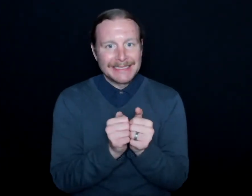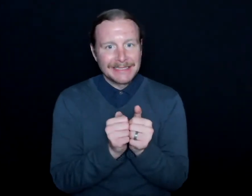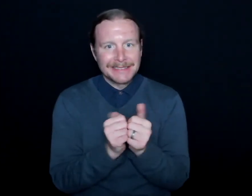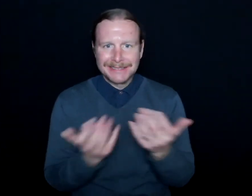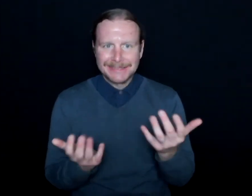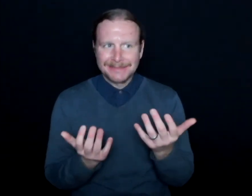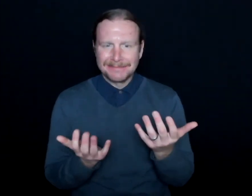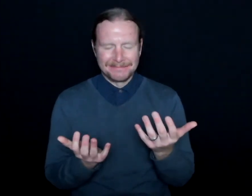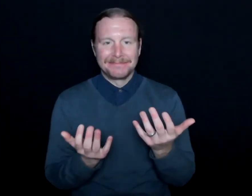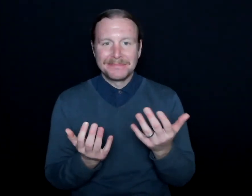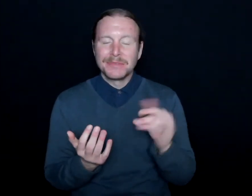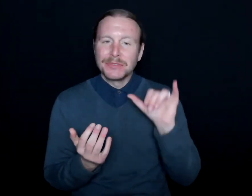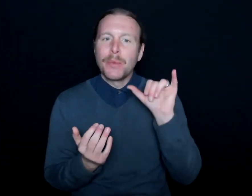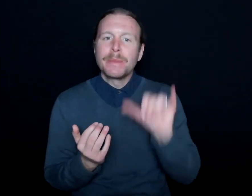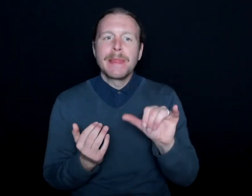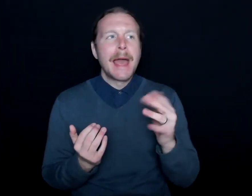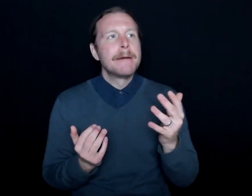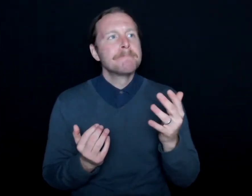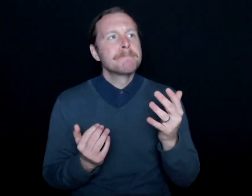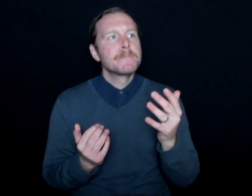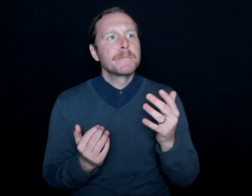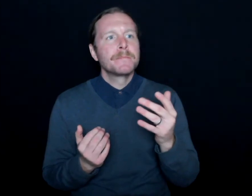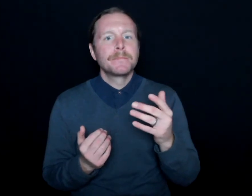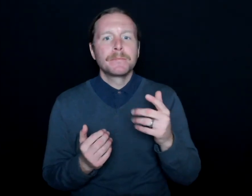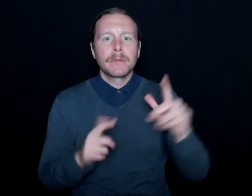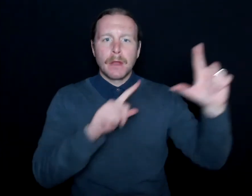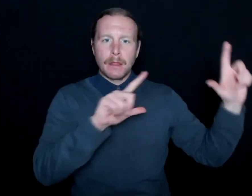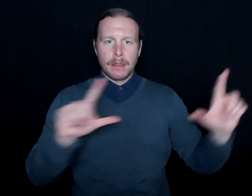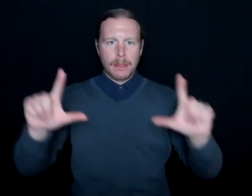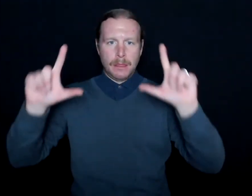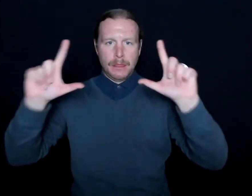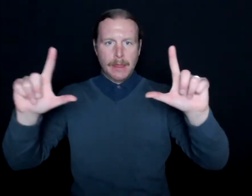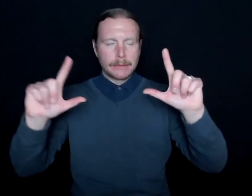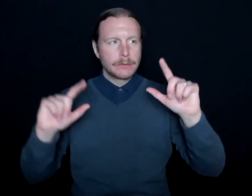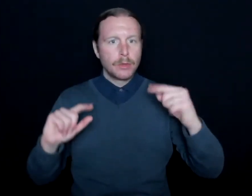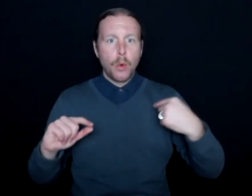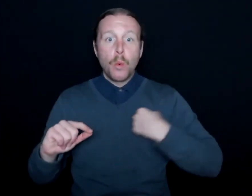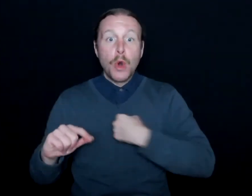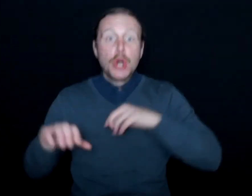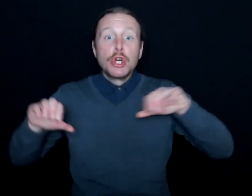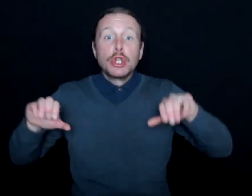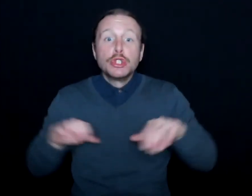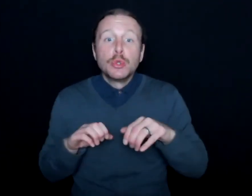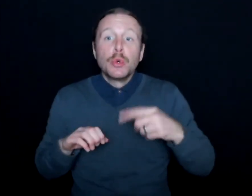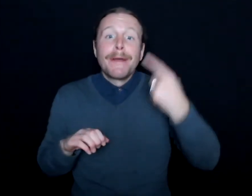So I think this-- the lens, of we're doing this to support people